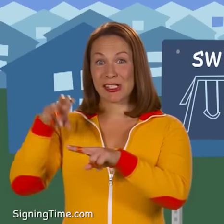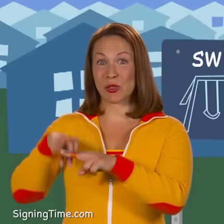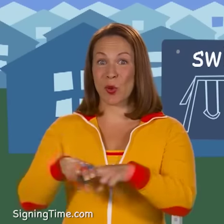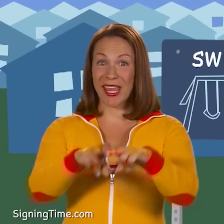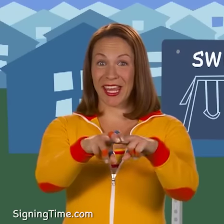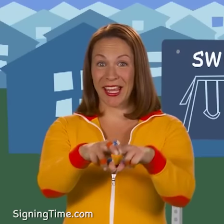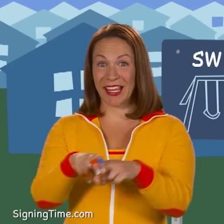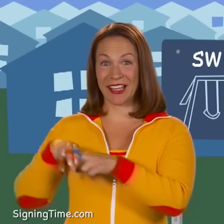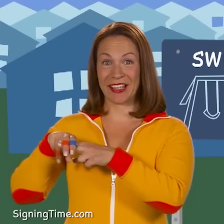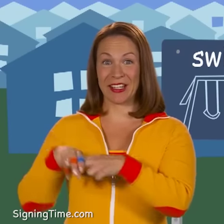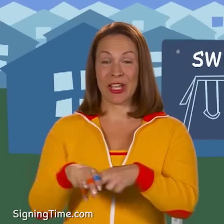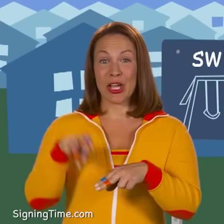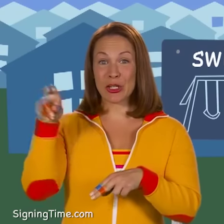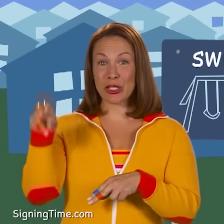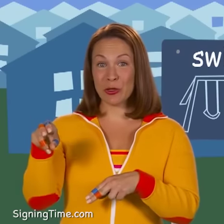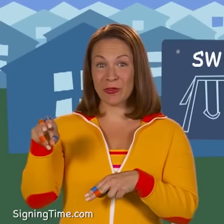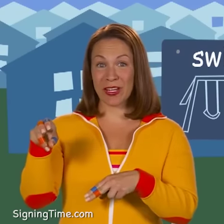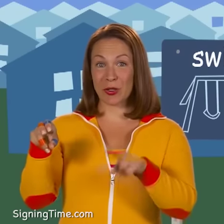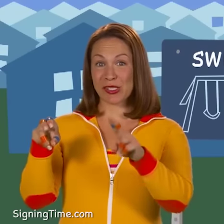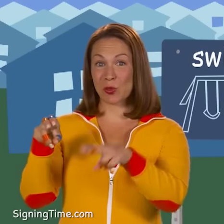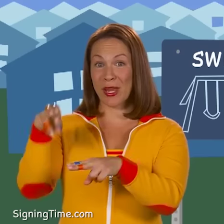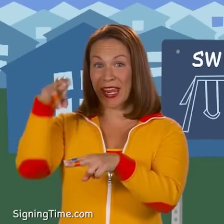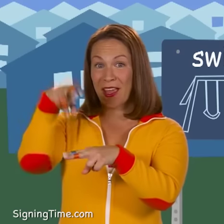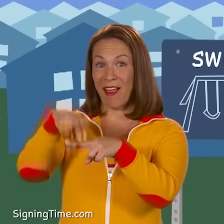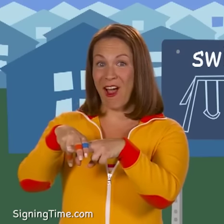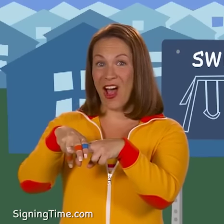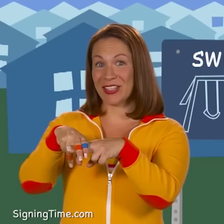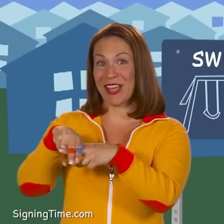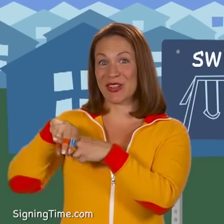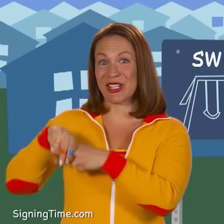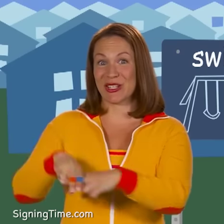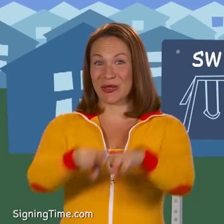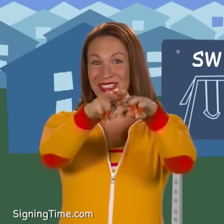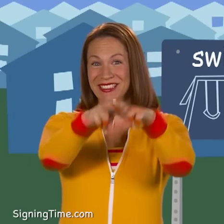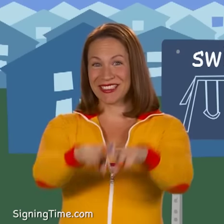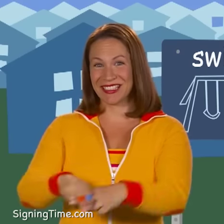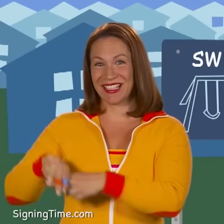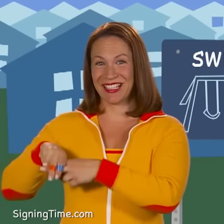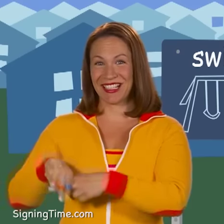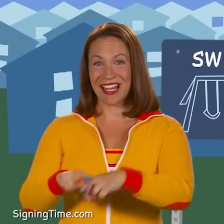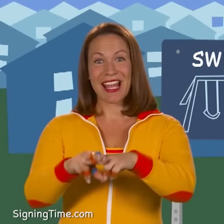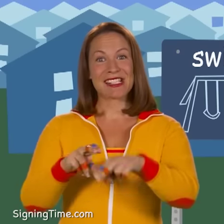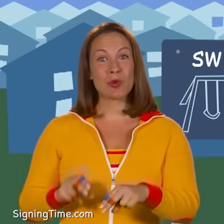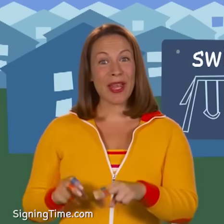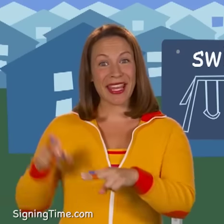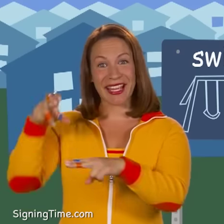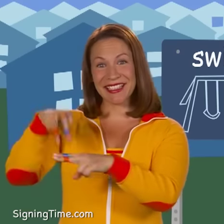Swing! Your two fingers swing on the other two. Swing!